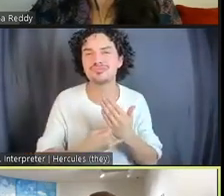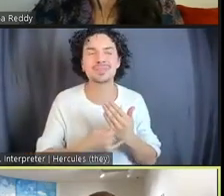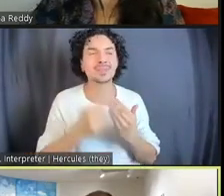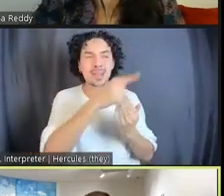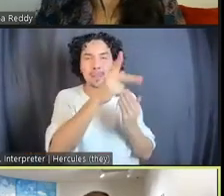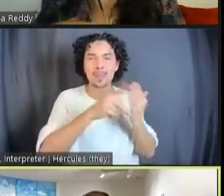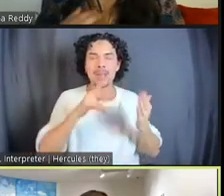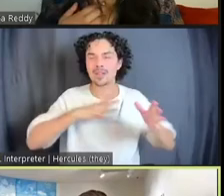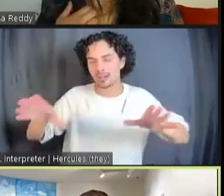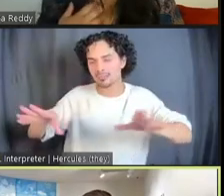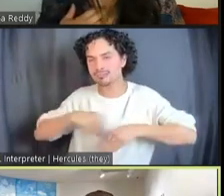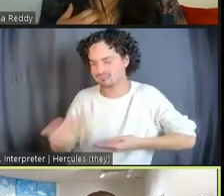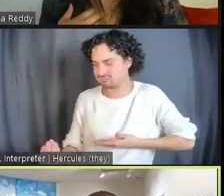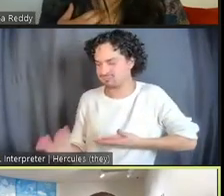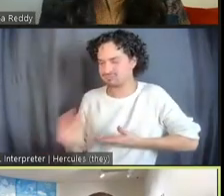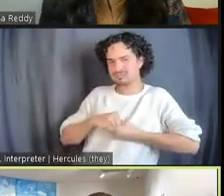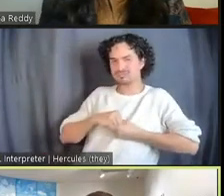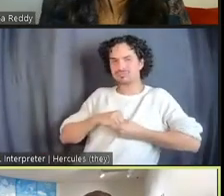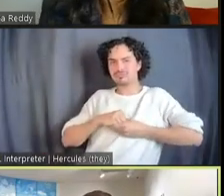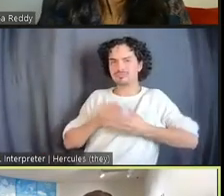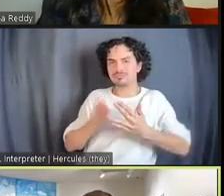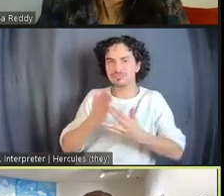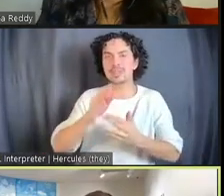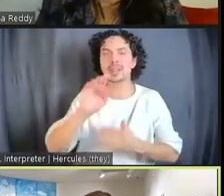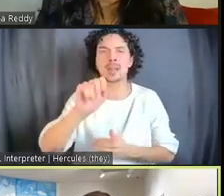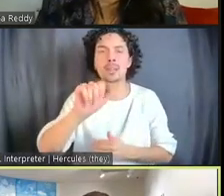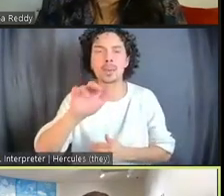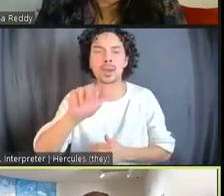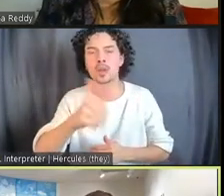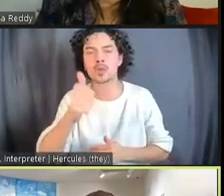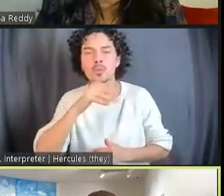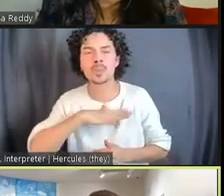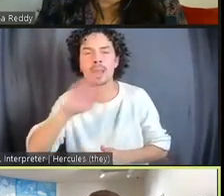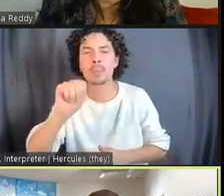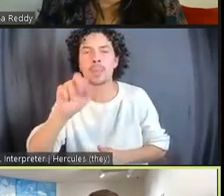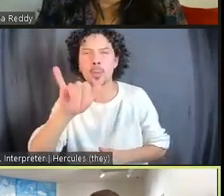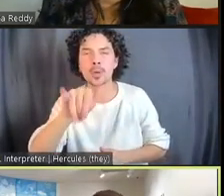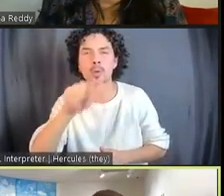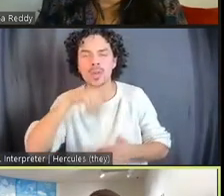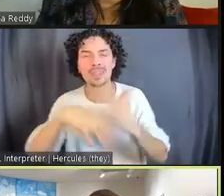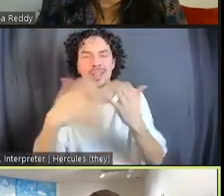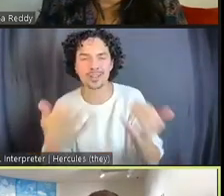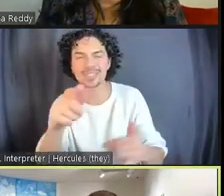Like Mary Baxter, who's in the audience, has curated a speaking series called